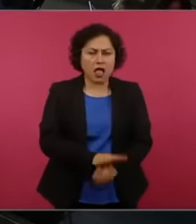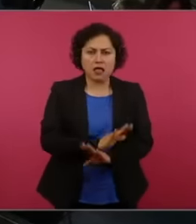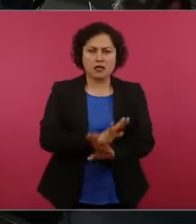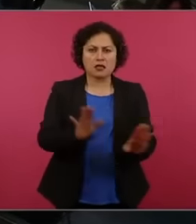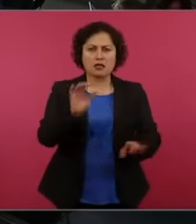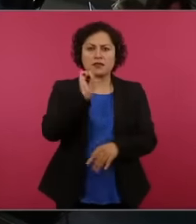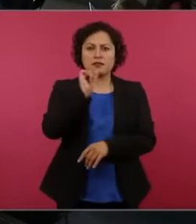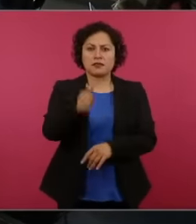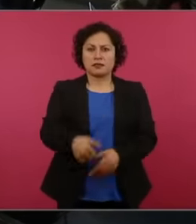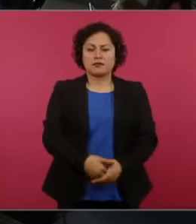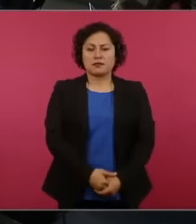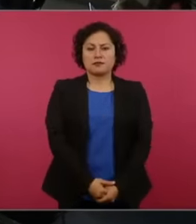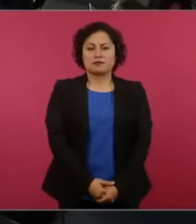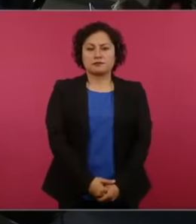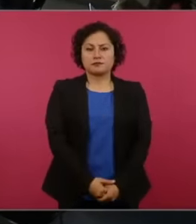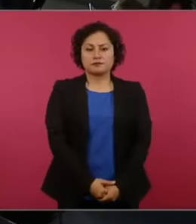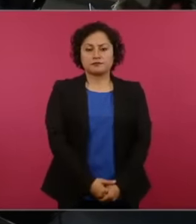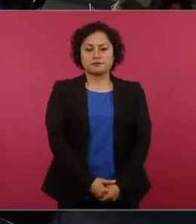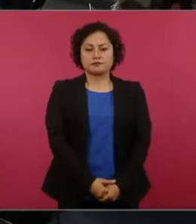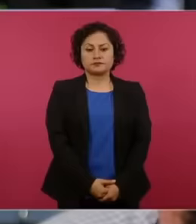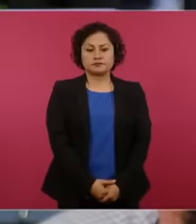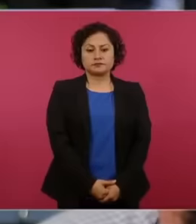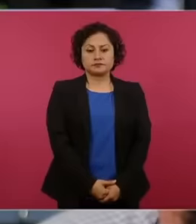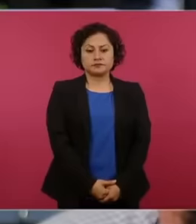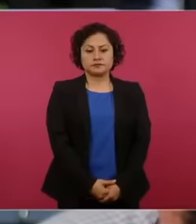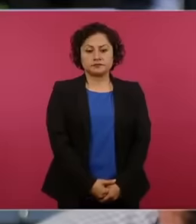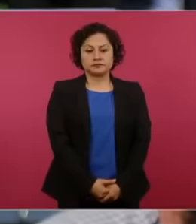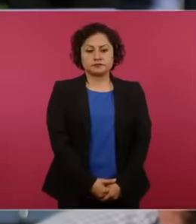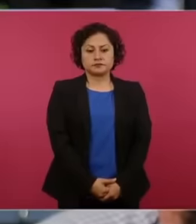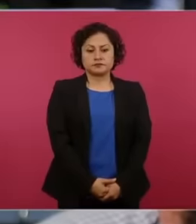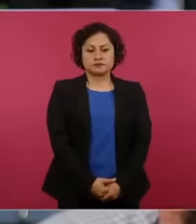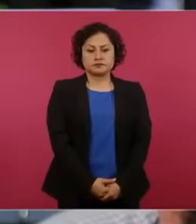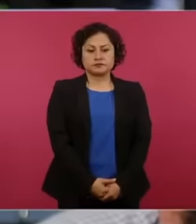spoke